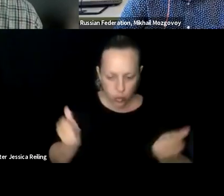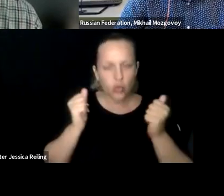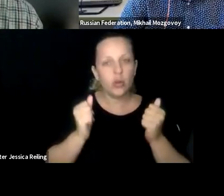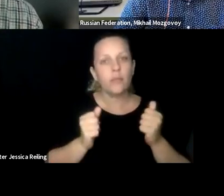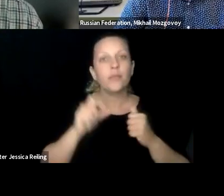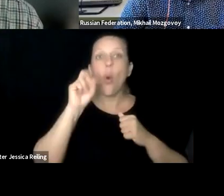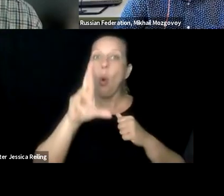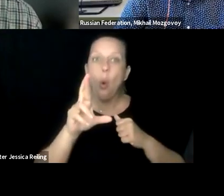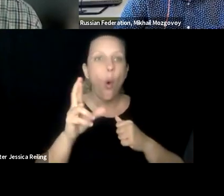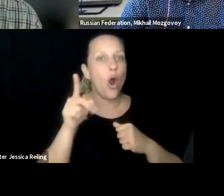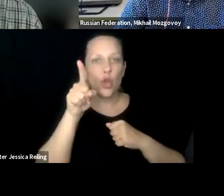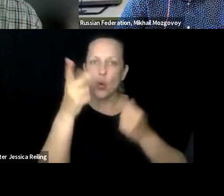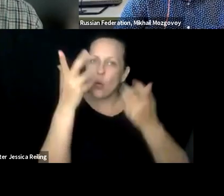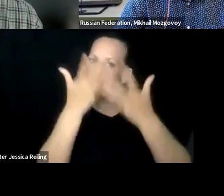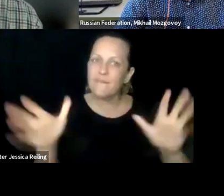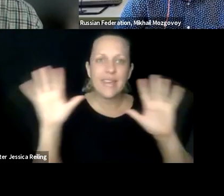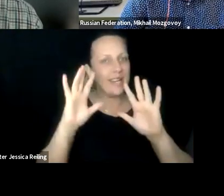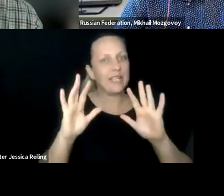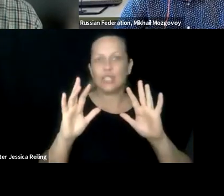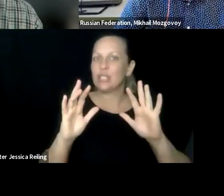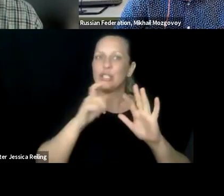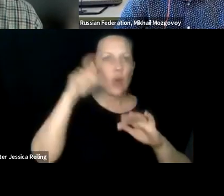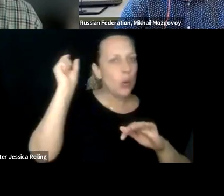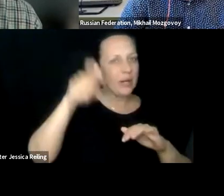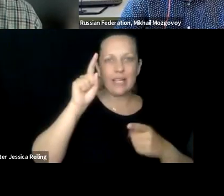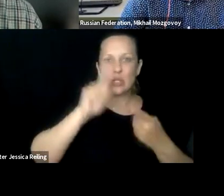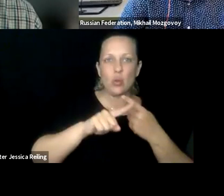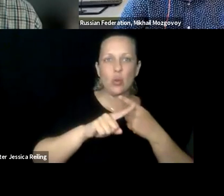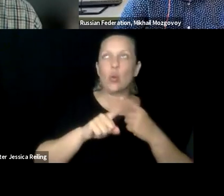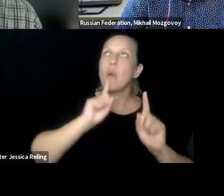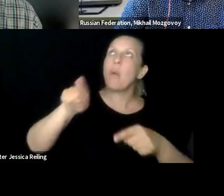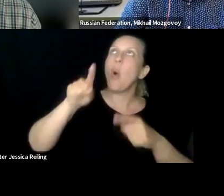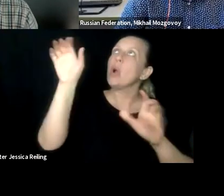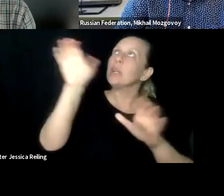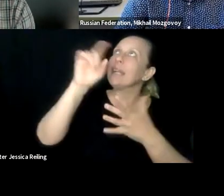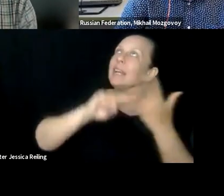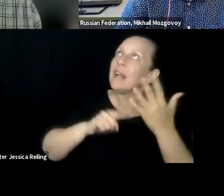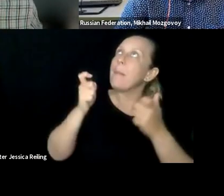is and where improvement